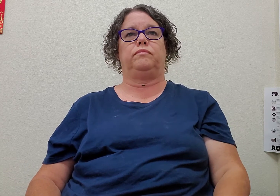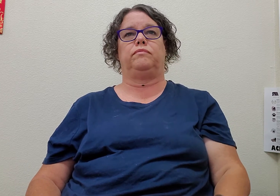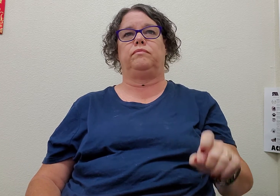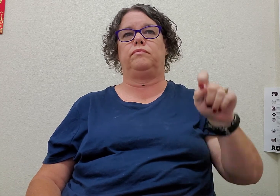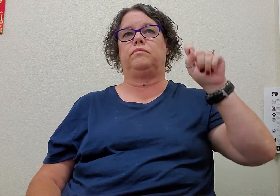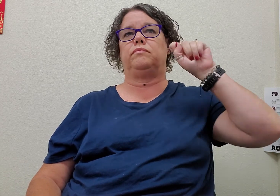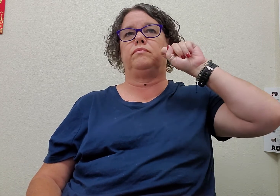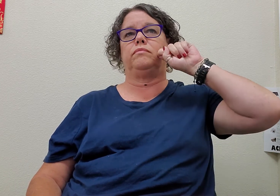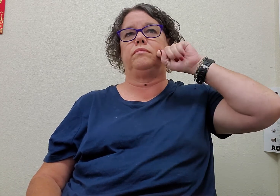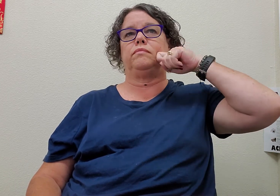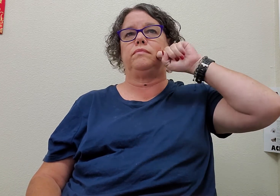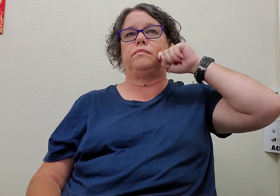apple eat